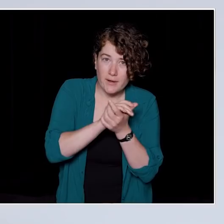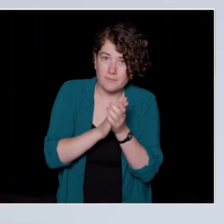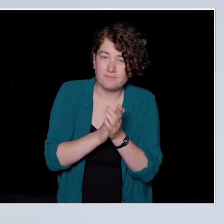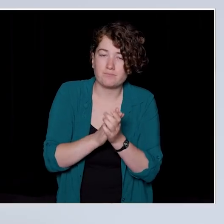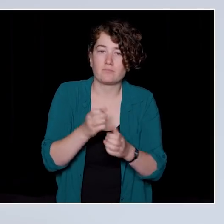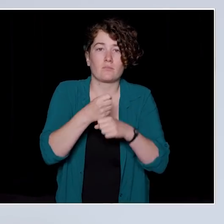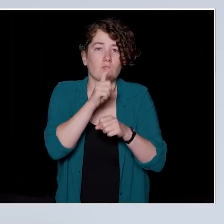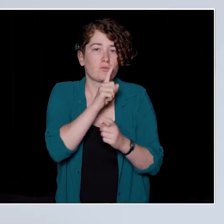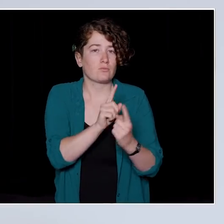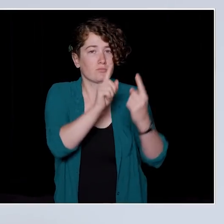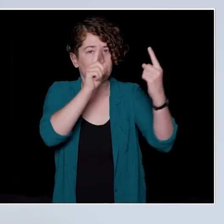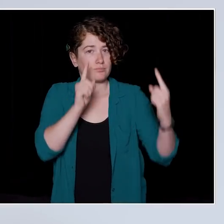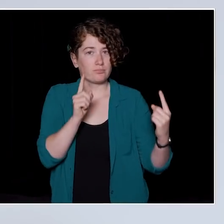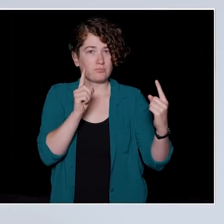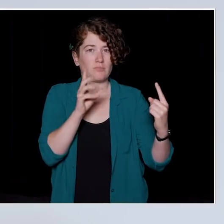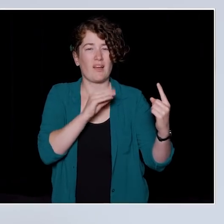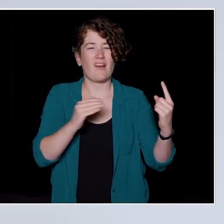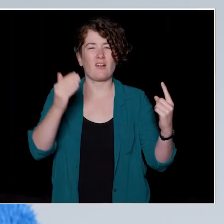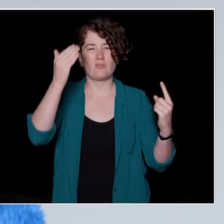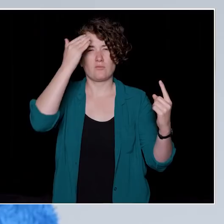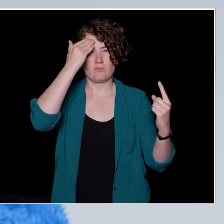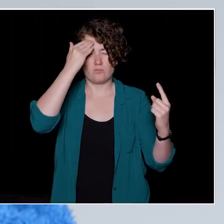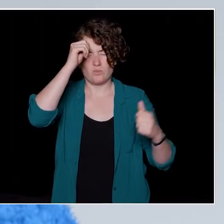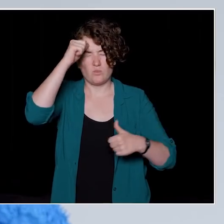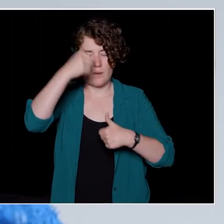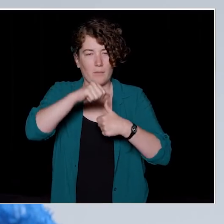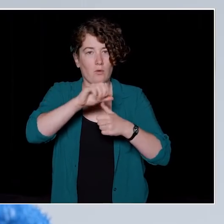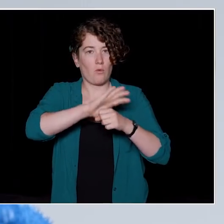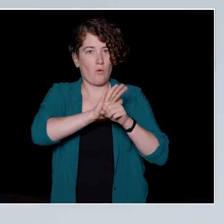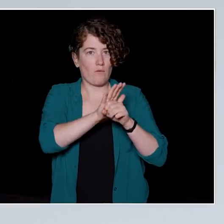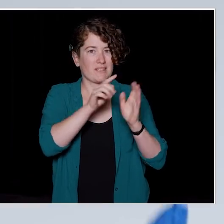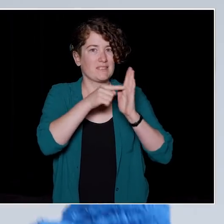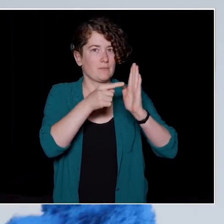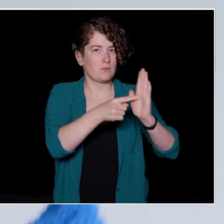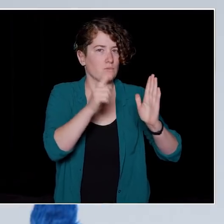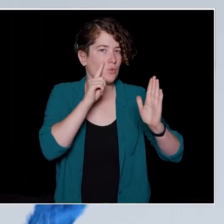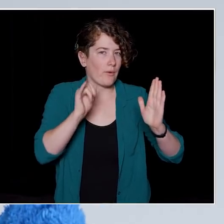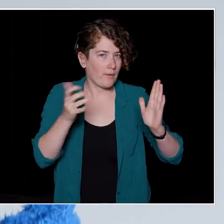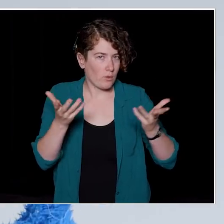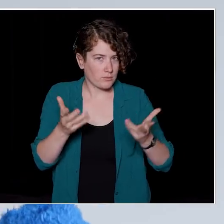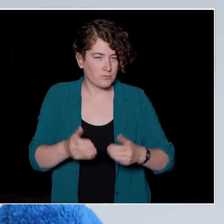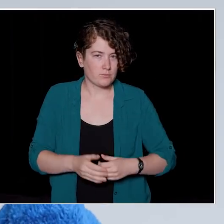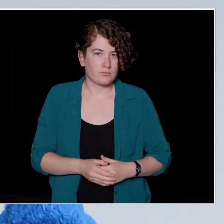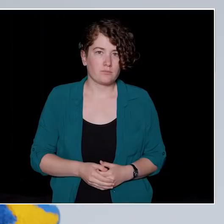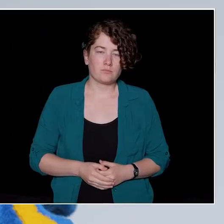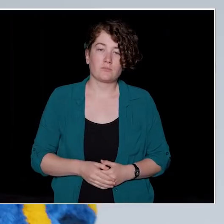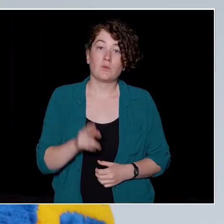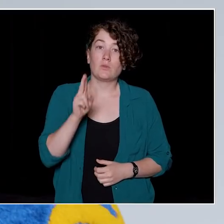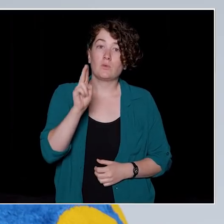and know the symptoms of COVID. Please know, UBC is here to support you